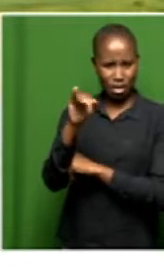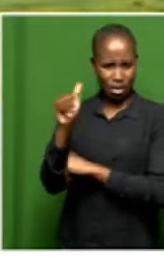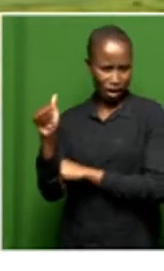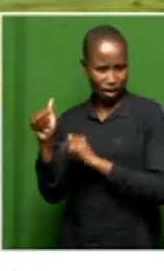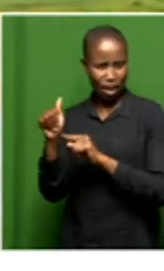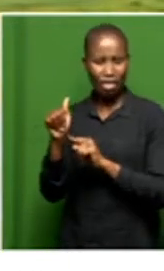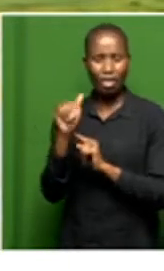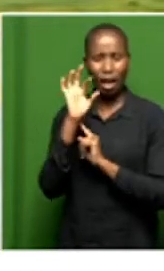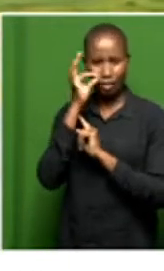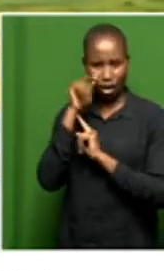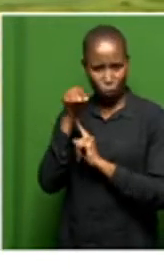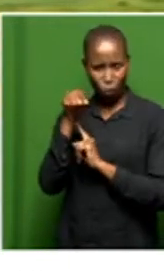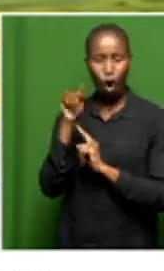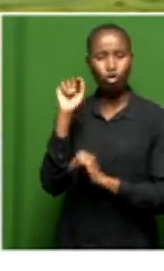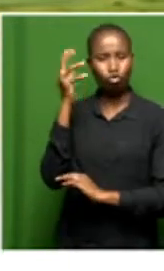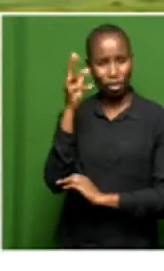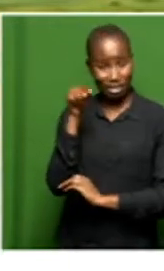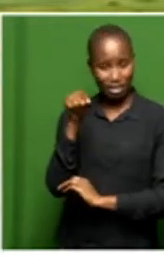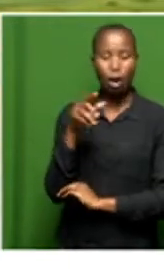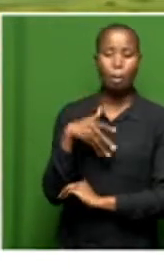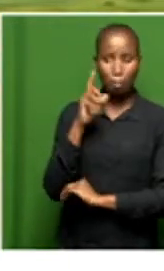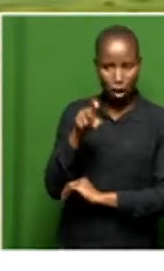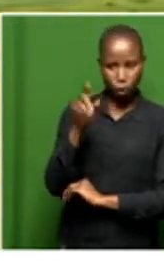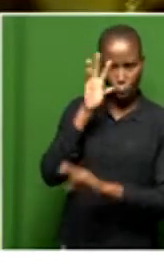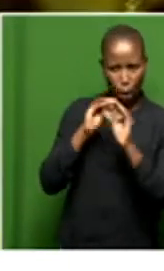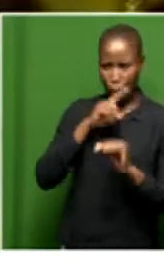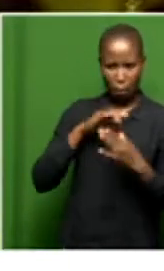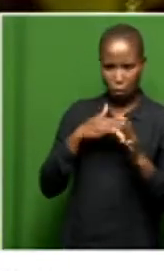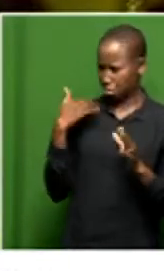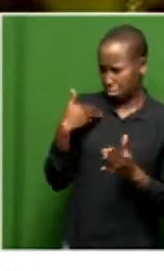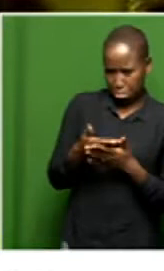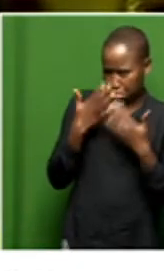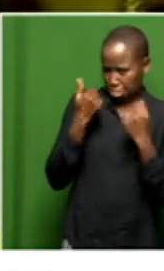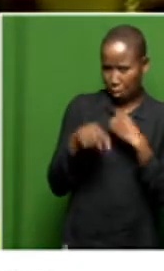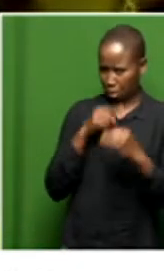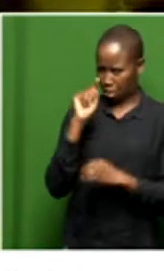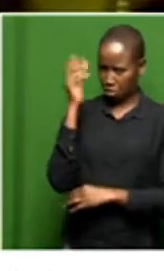learn more - we as black people. We didn't know much about that but now on a daily basis we are